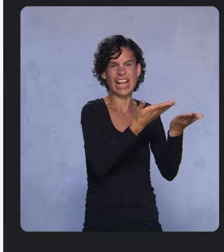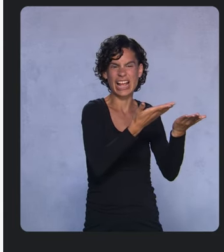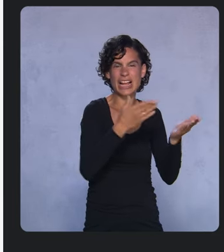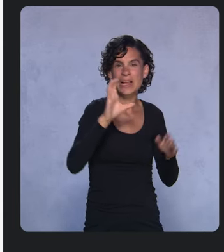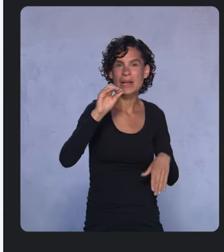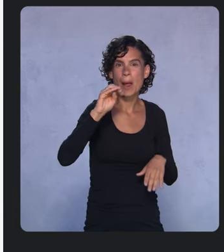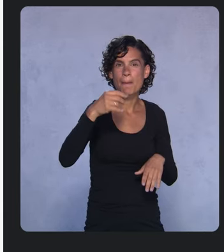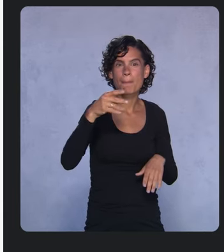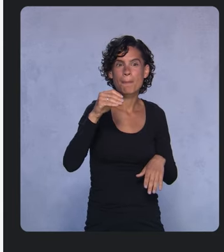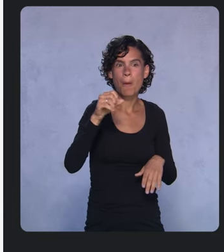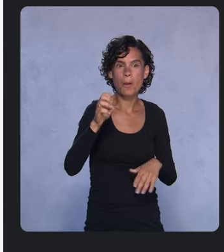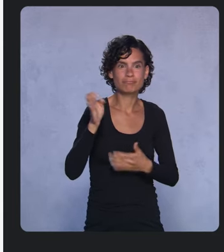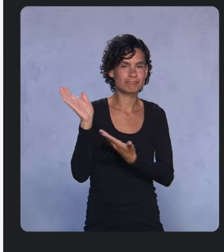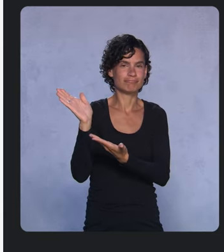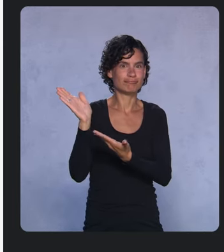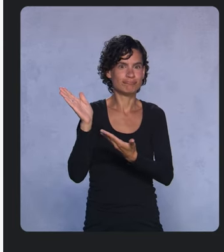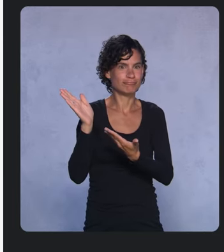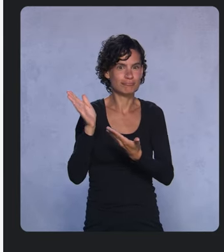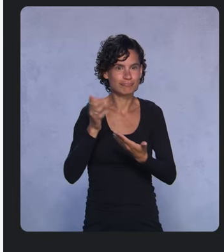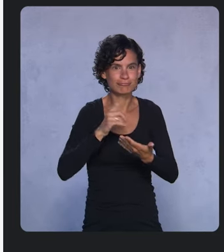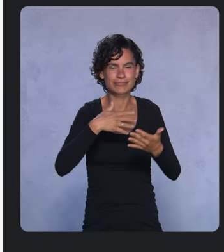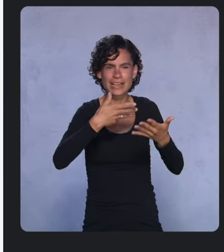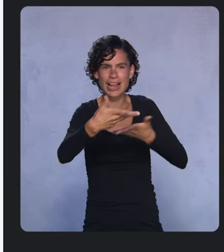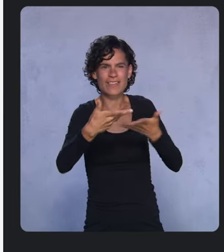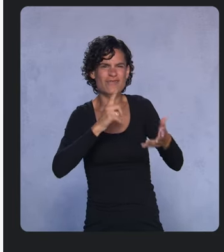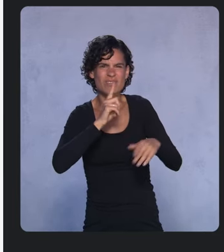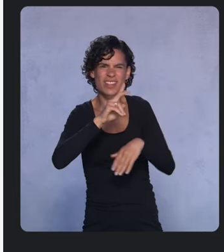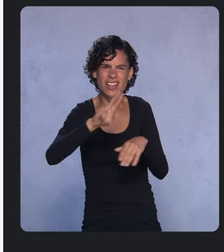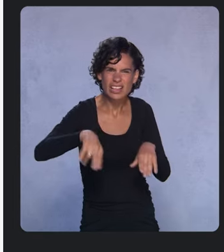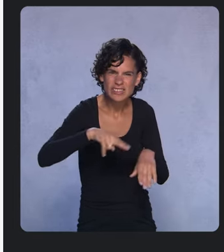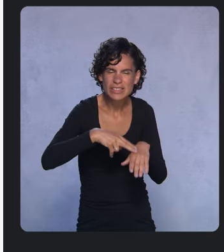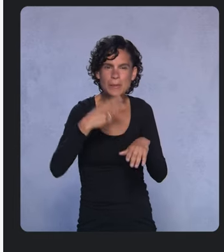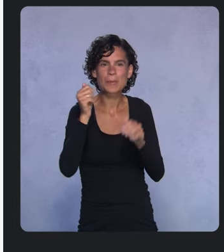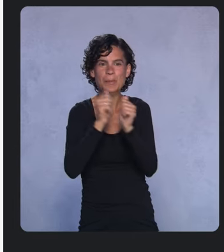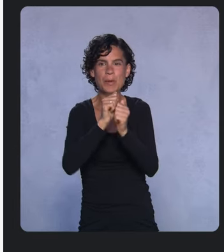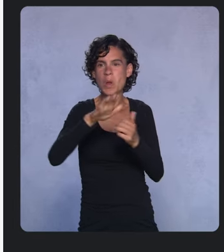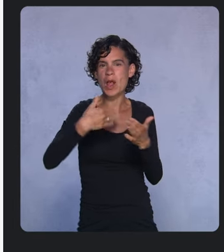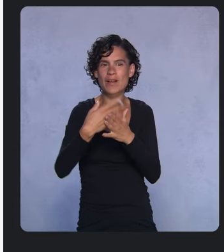and it interacts naturally with the viewers around it. Now, here’s something interesting.